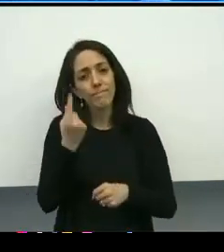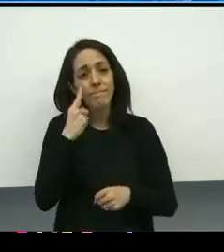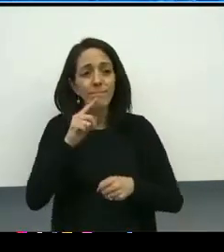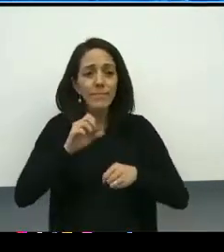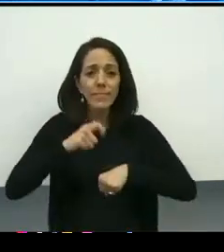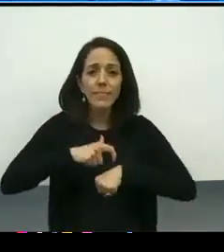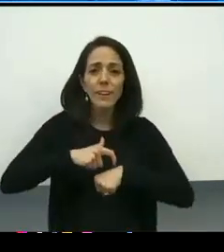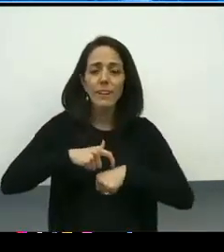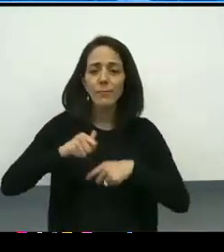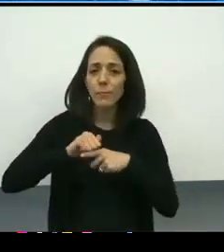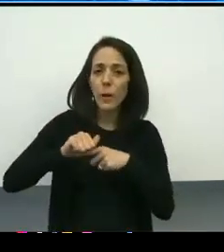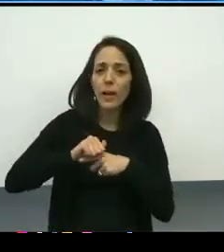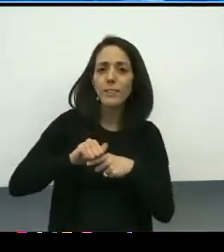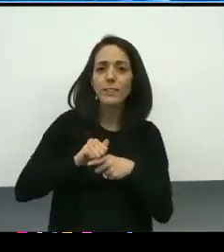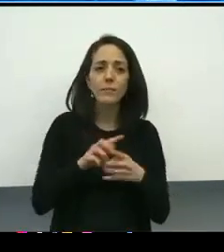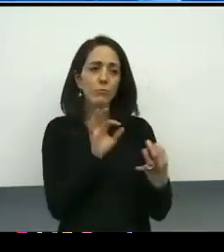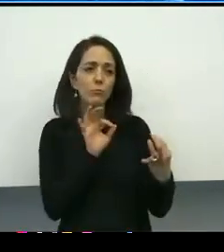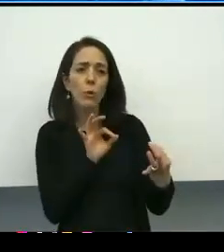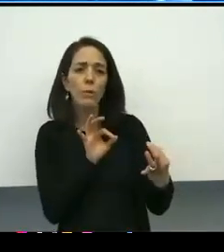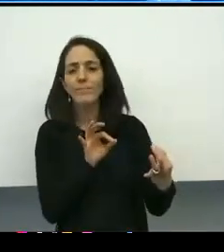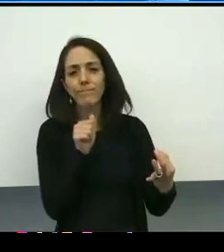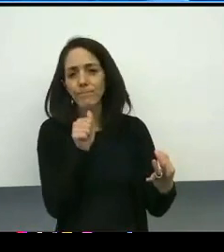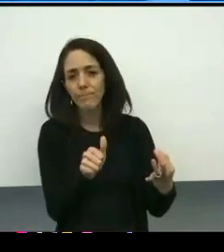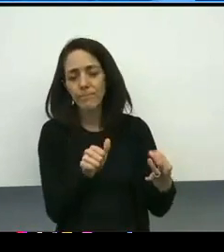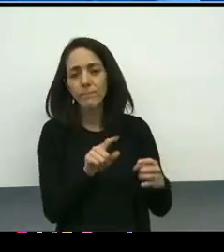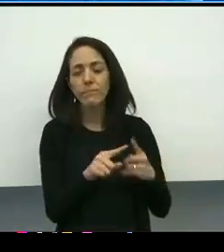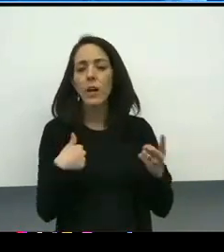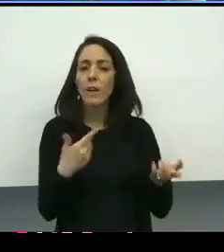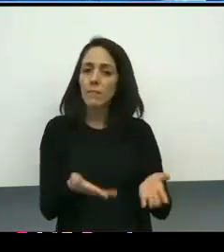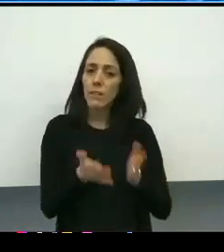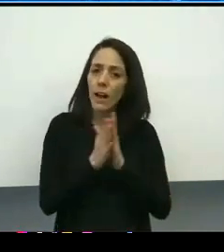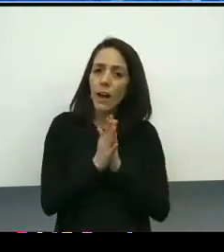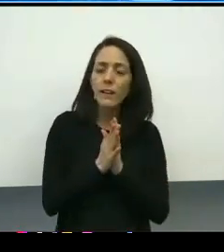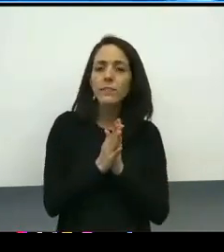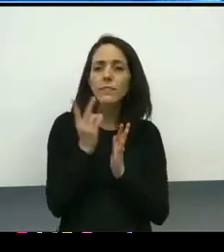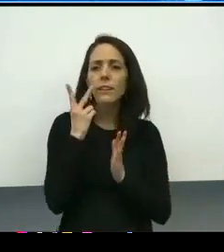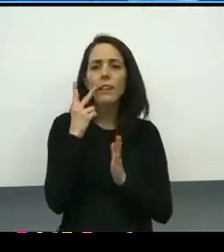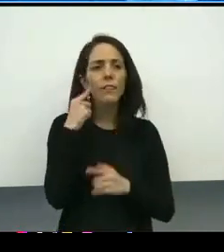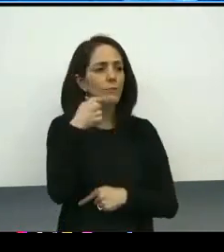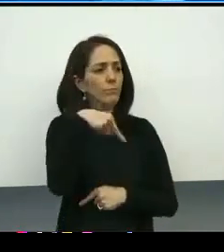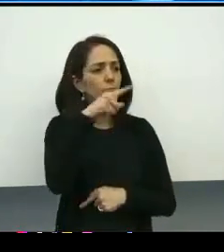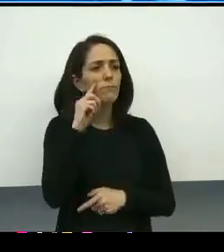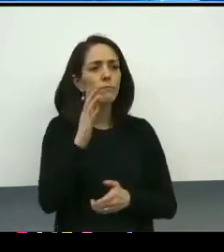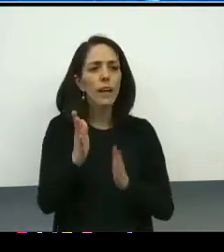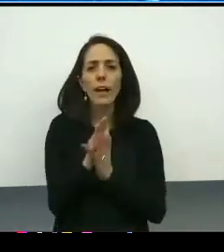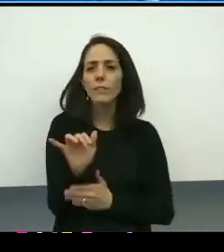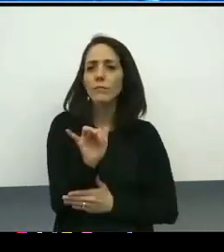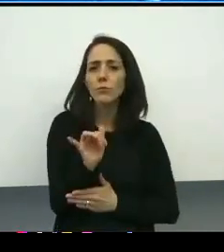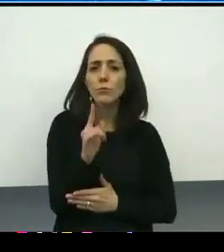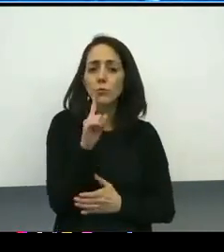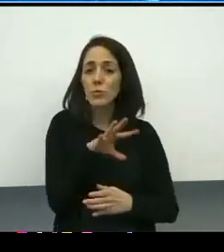It's not about being perfect, but what I have asked and what I think we're asking, all of us who's involved in this endeavor